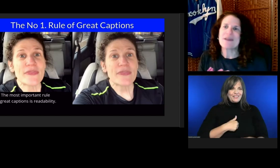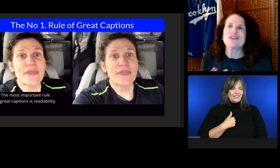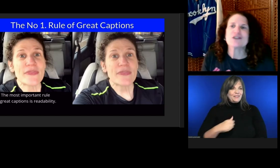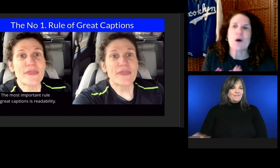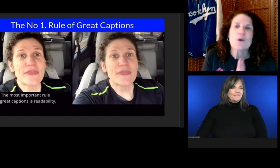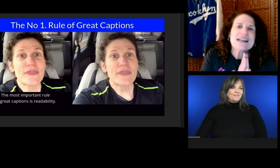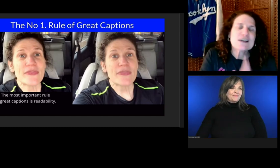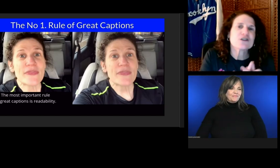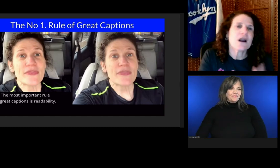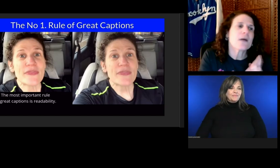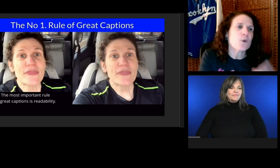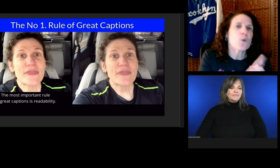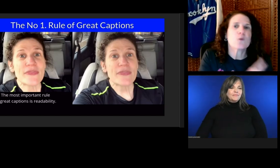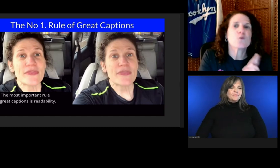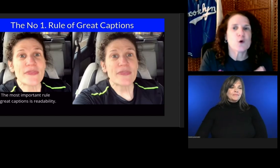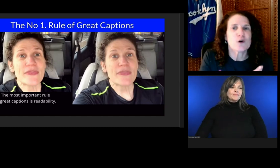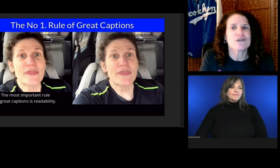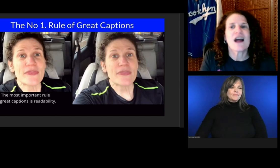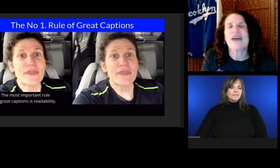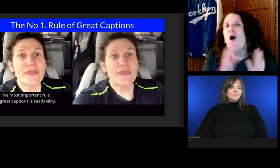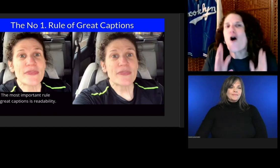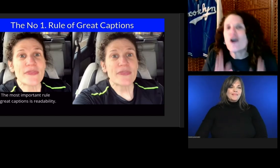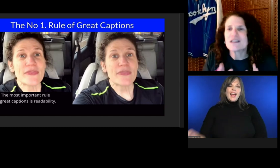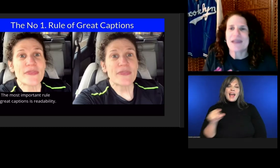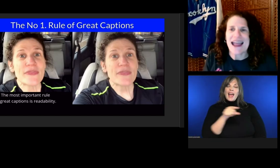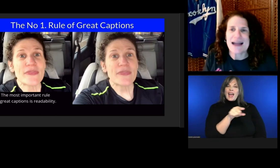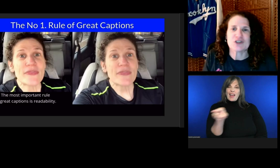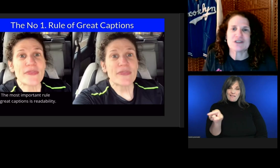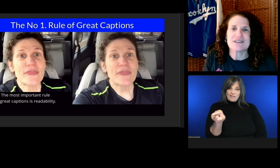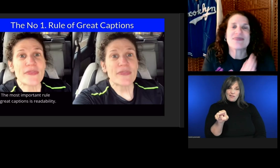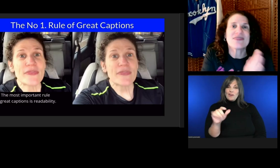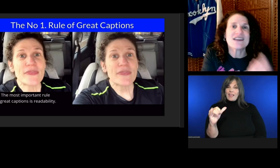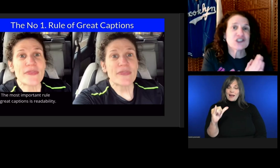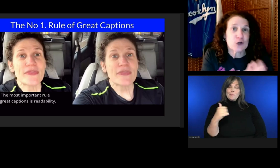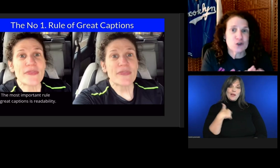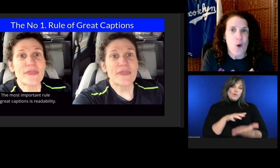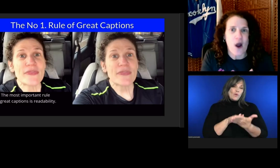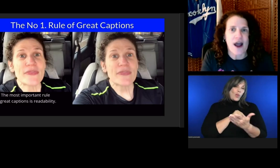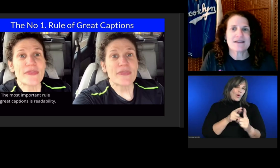So here's the number one rule of awesome captions.